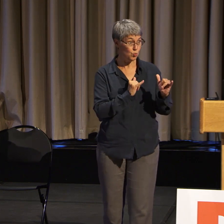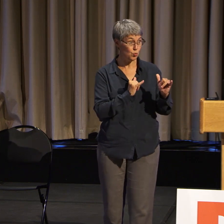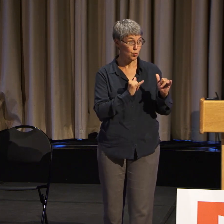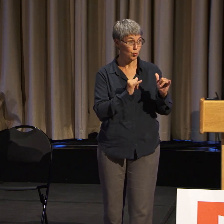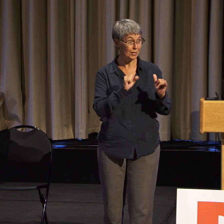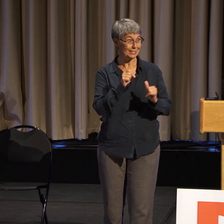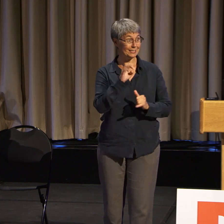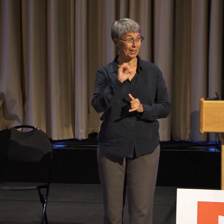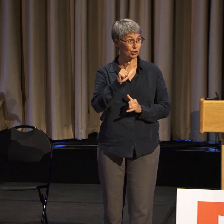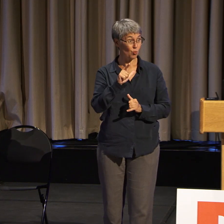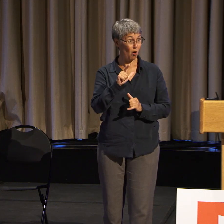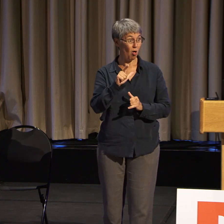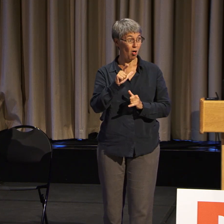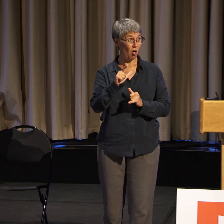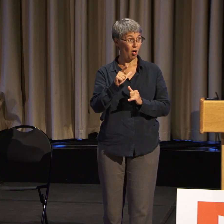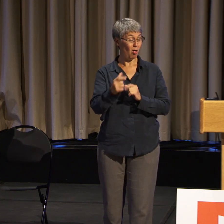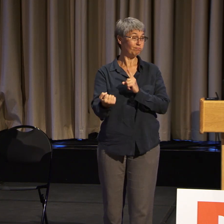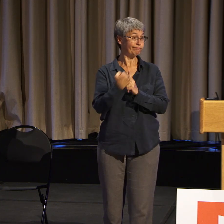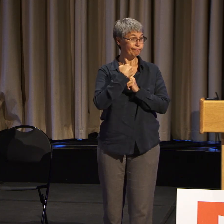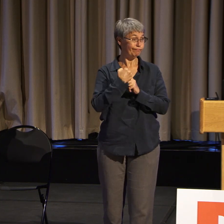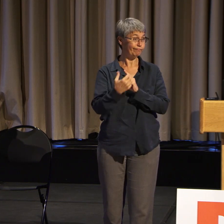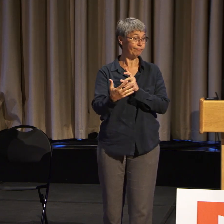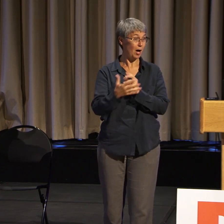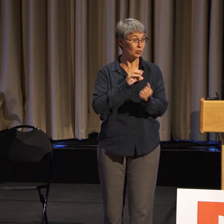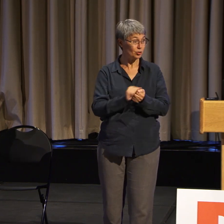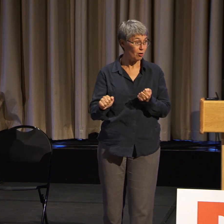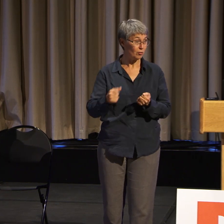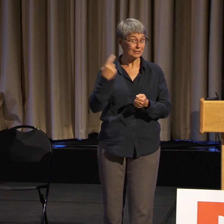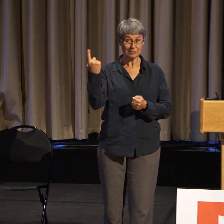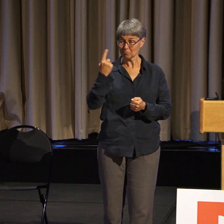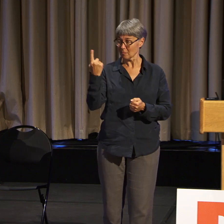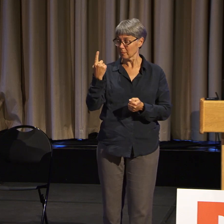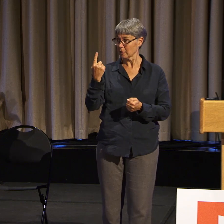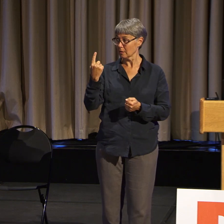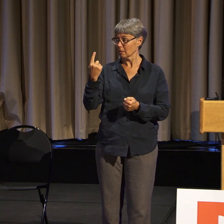on a statement about how ADAPT deals with women